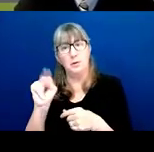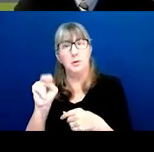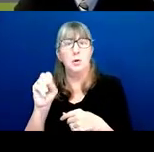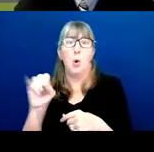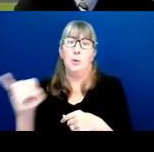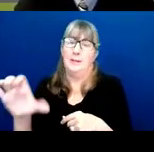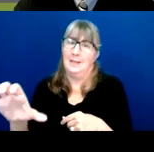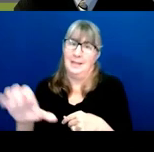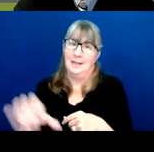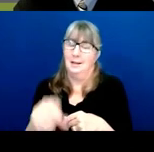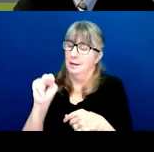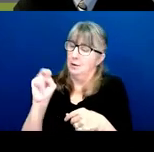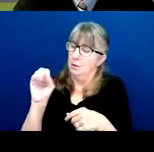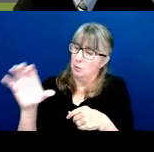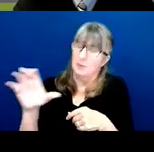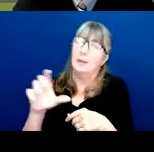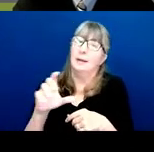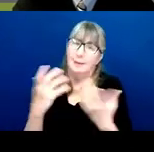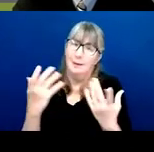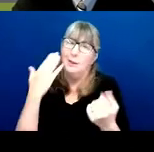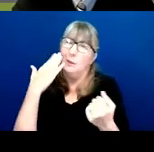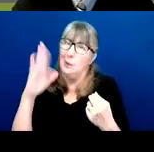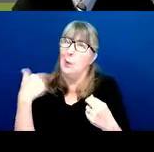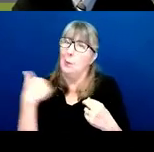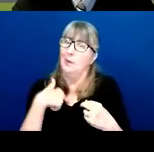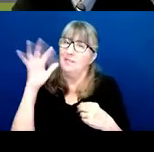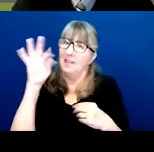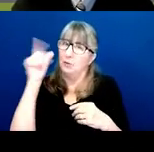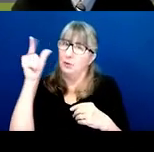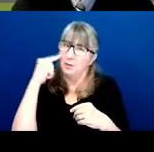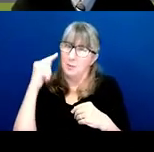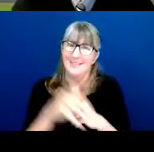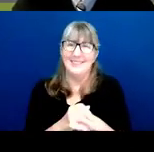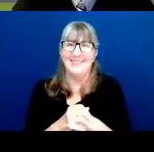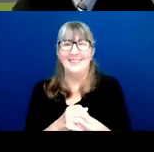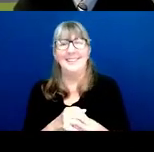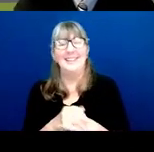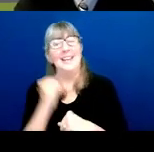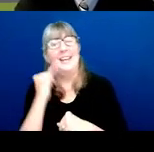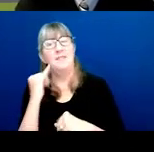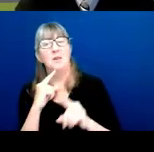we need to use our abbreviations. If you are responding to a NOSI,